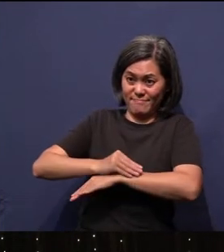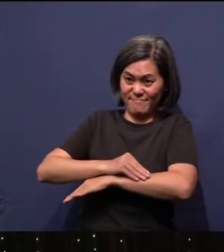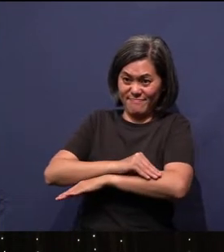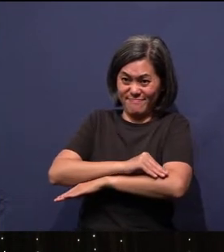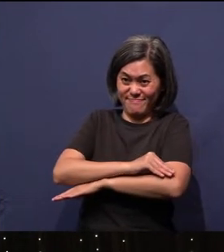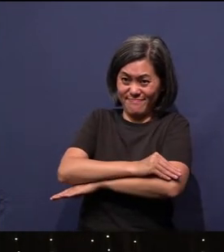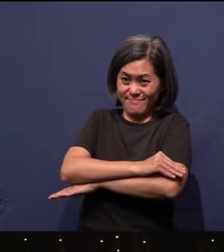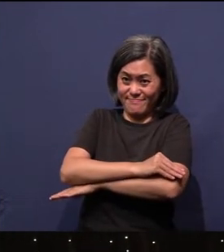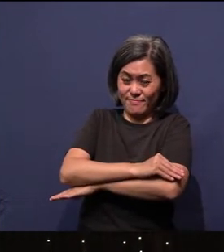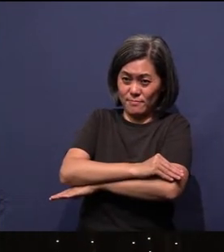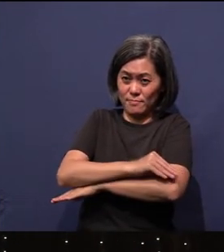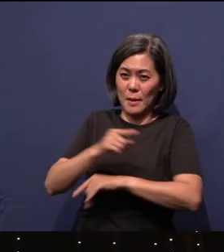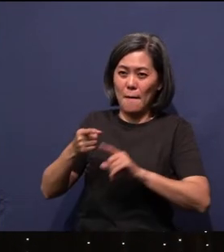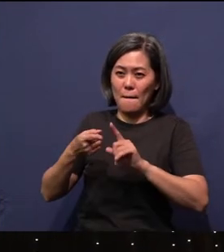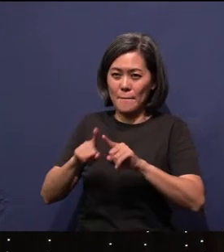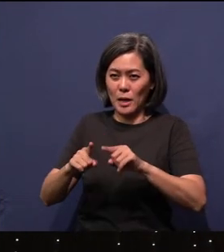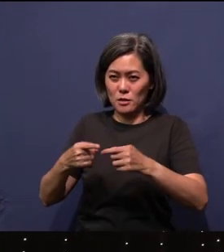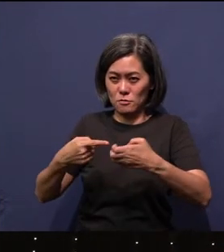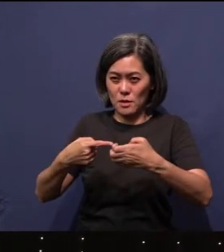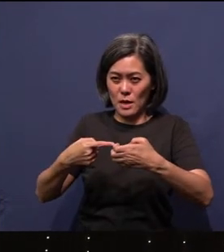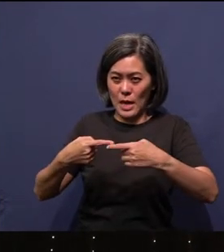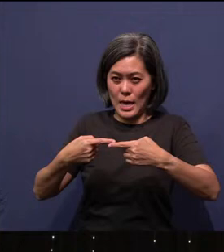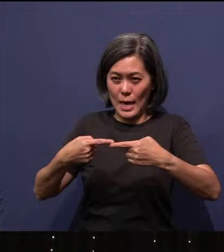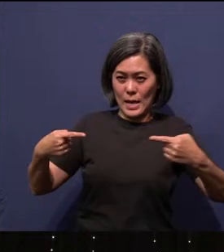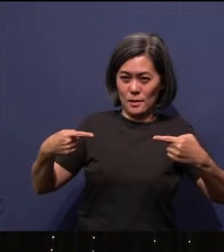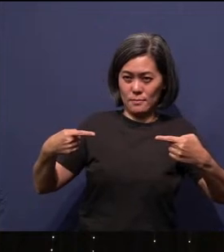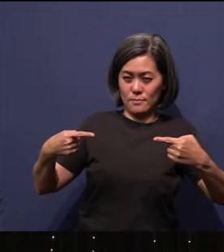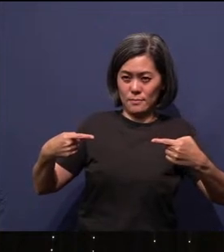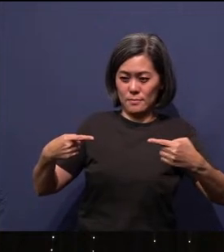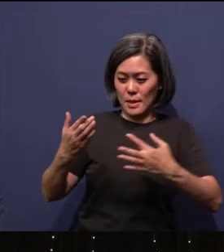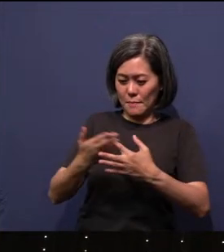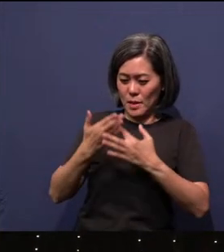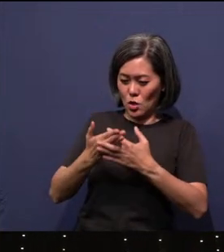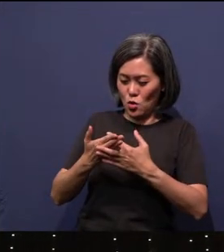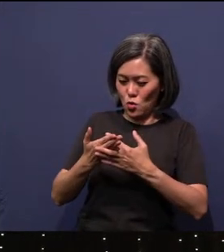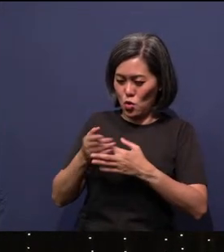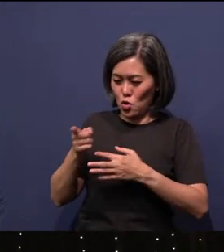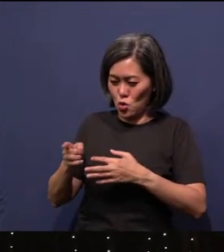enmity, he will make an enemy, a tension between you and the woman, between your